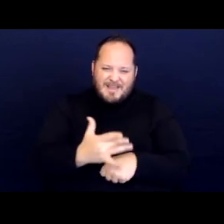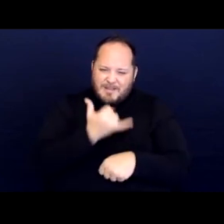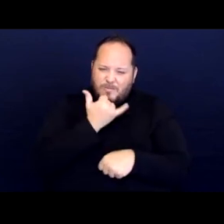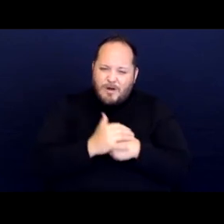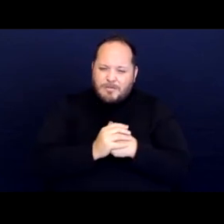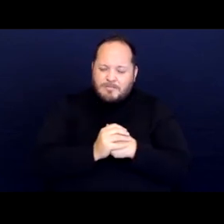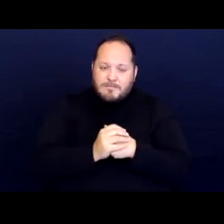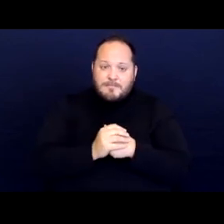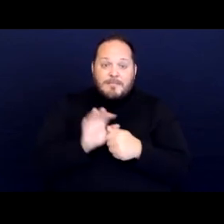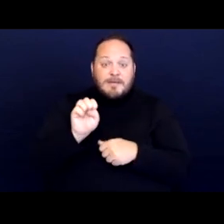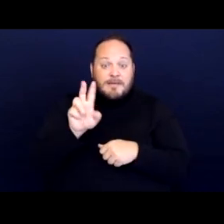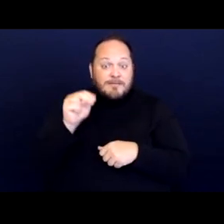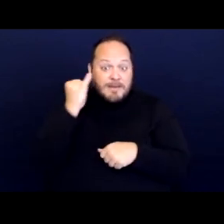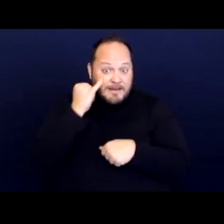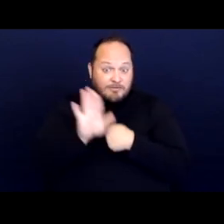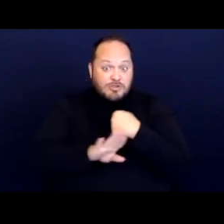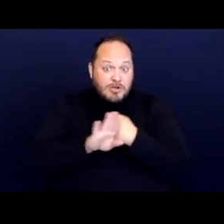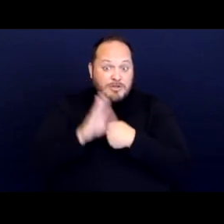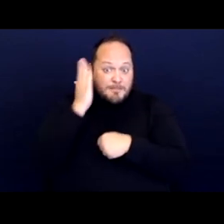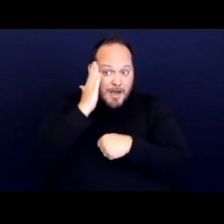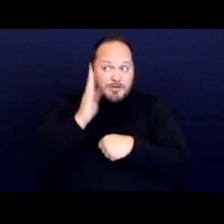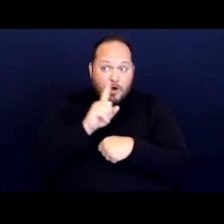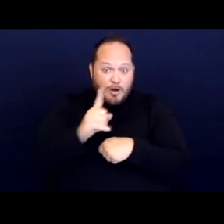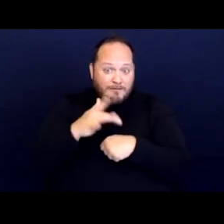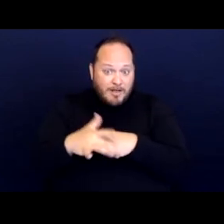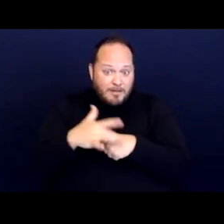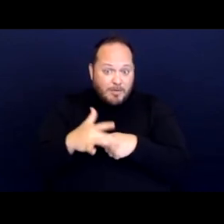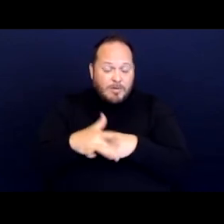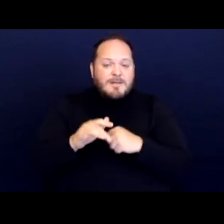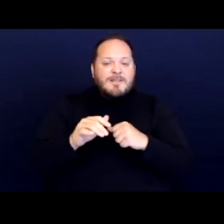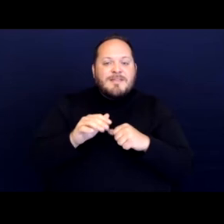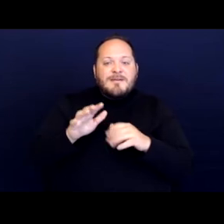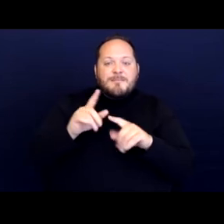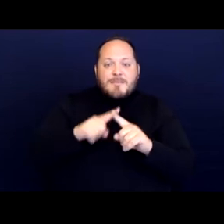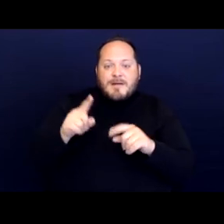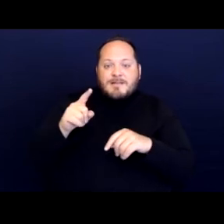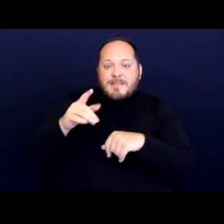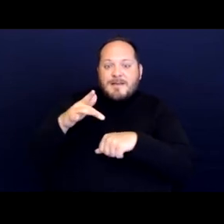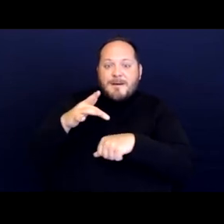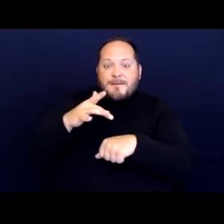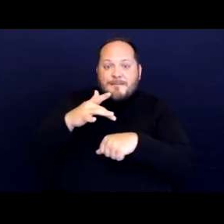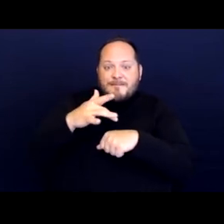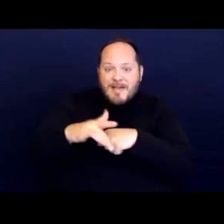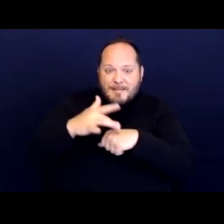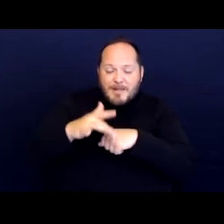Even if shelter beds are available the ability of the government to take enforcement action